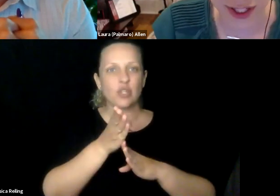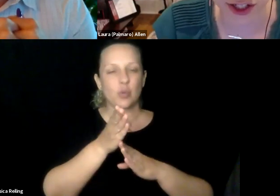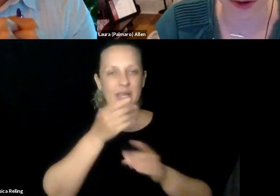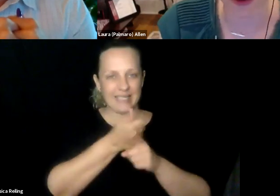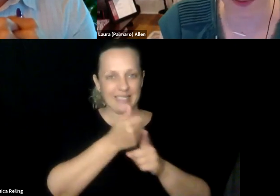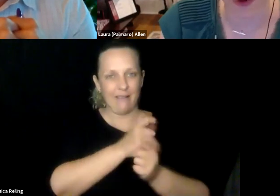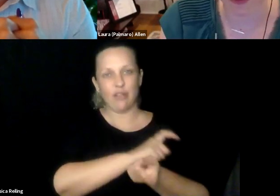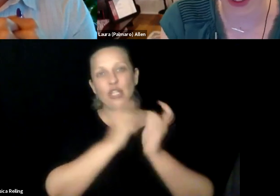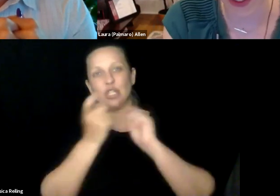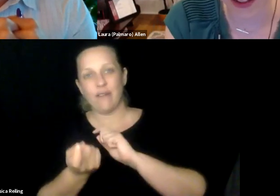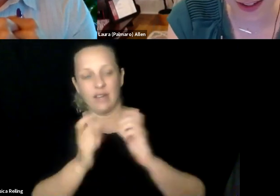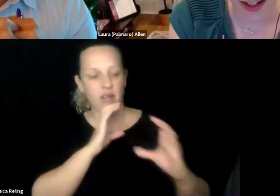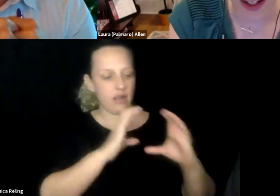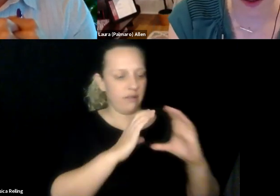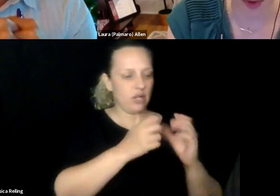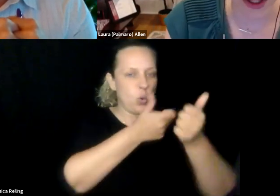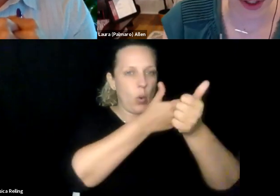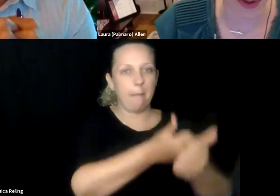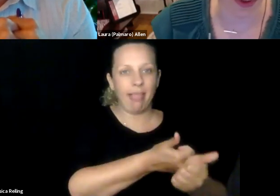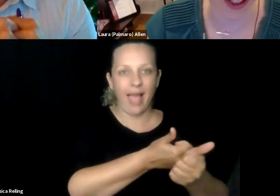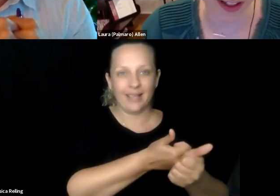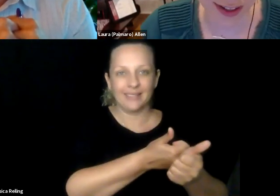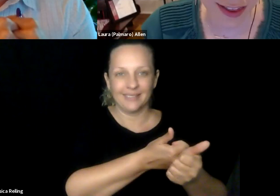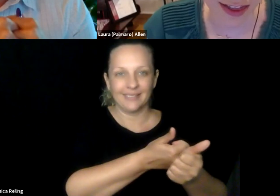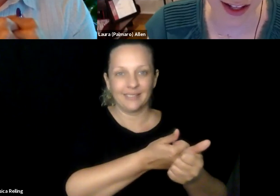I'm excited that we're not just technical, the industry